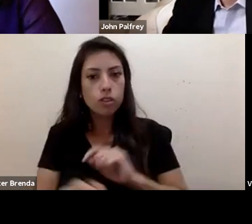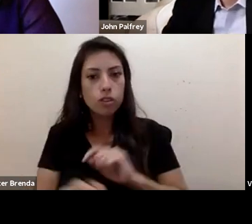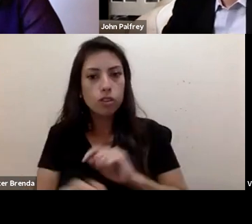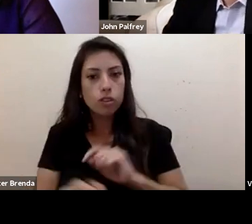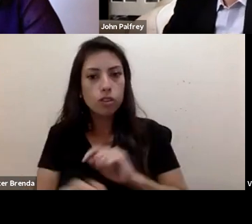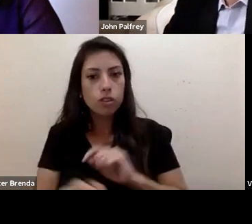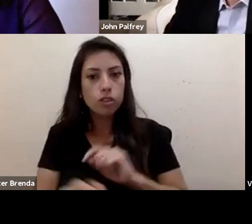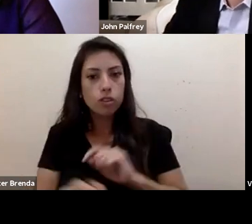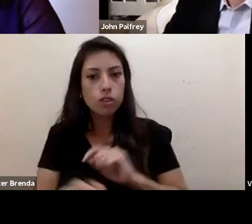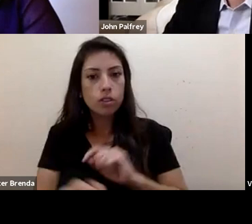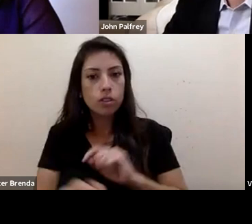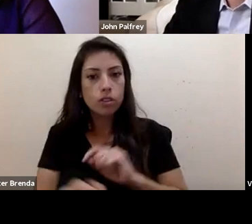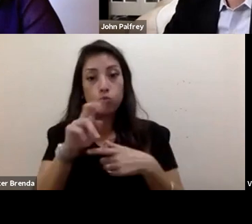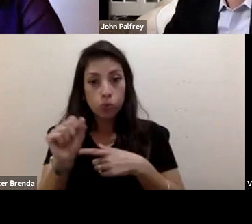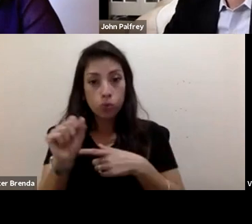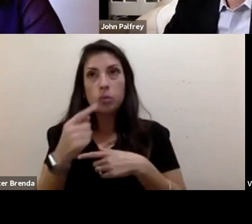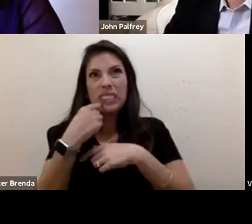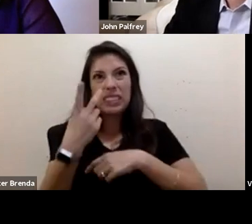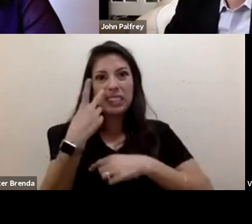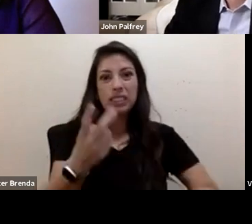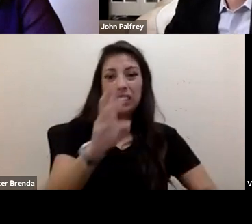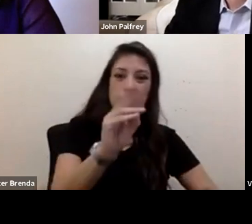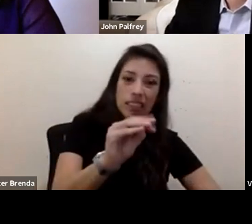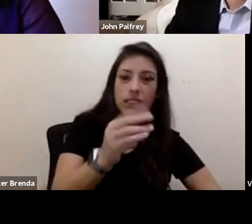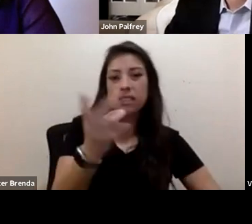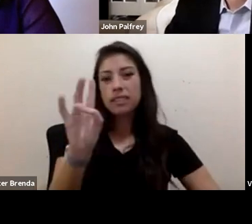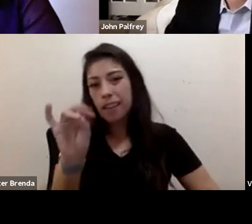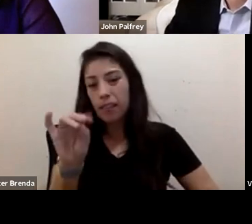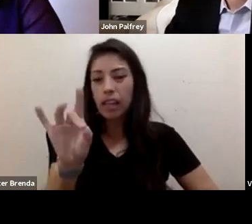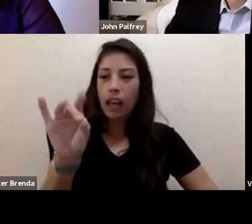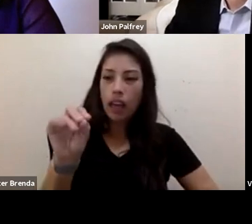60, 70, 80% totals, after disaster events,